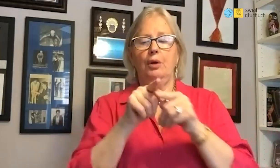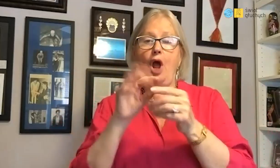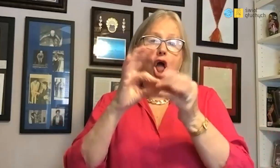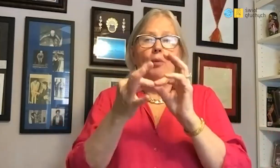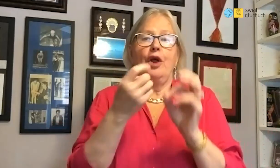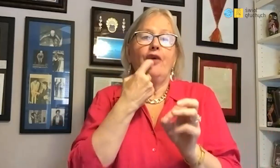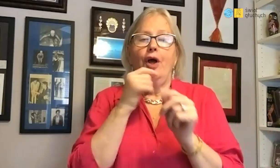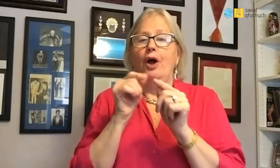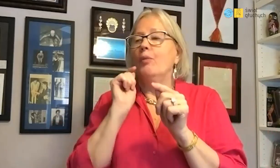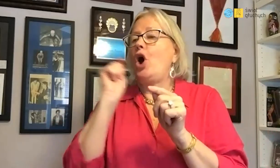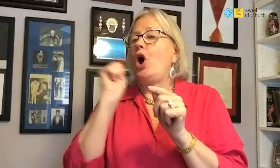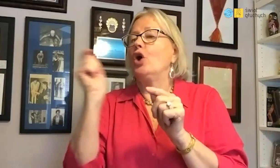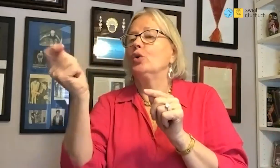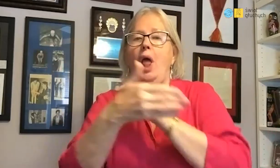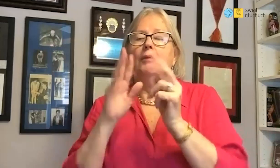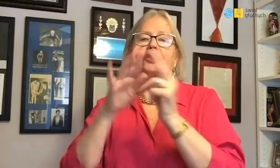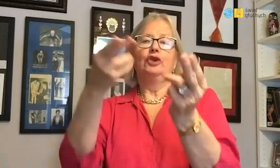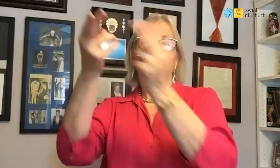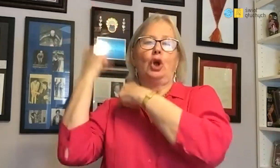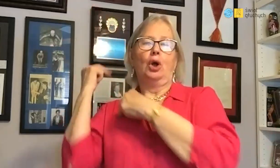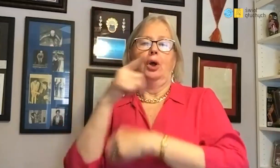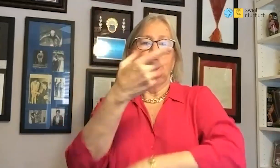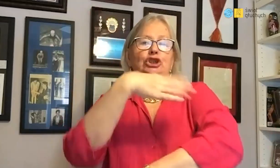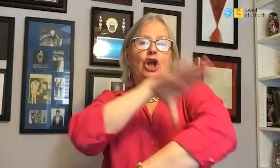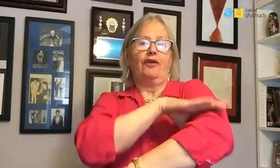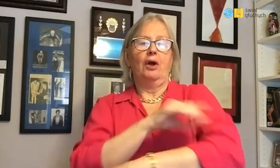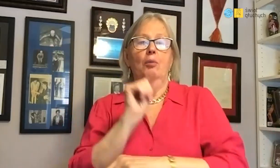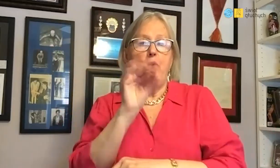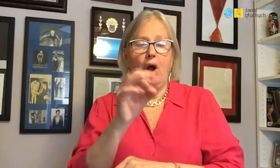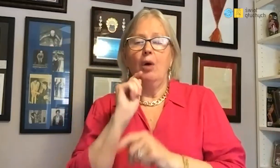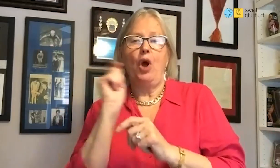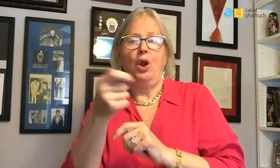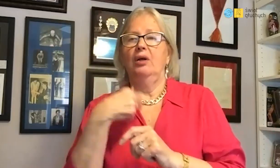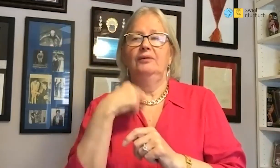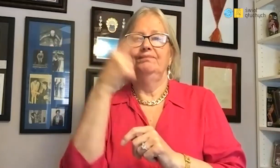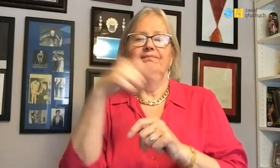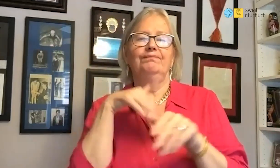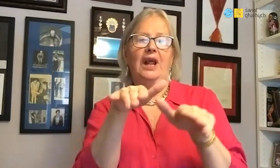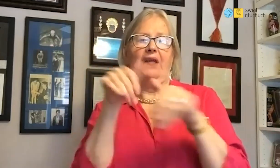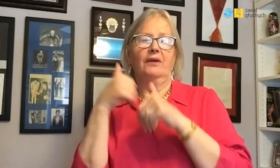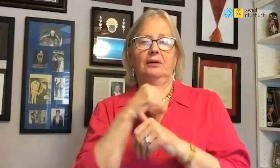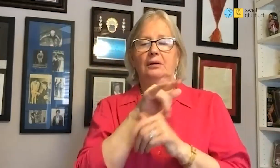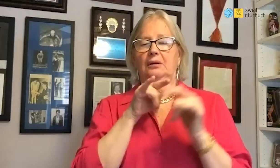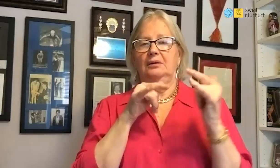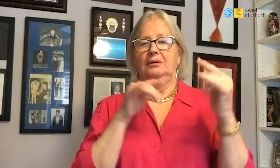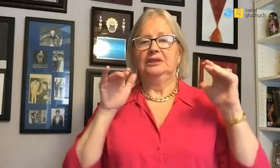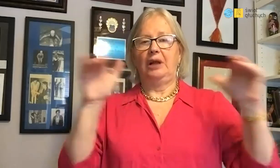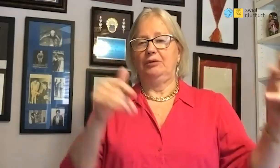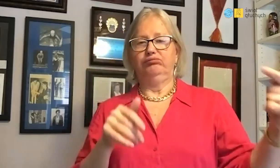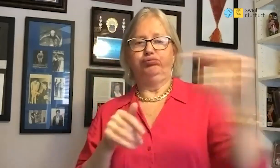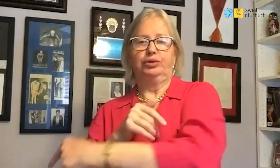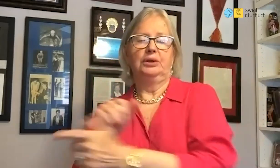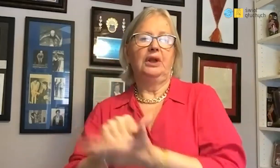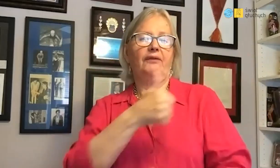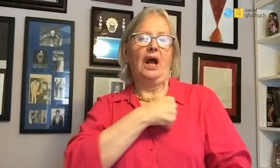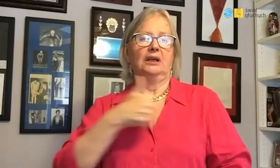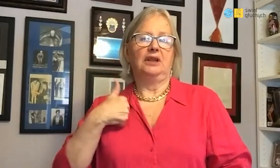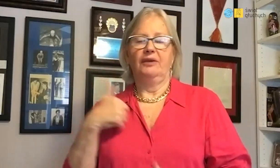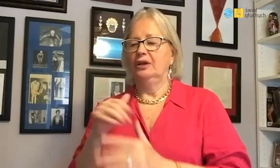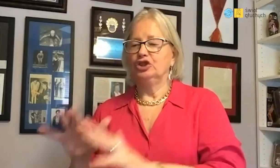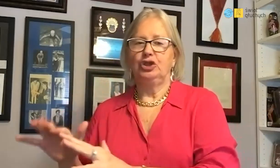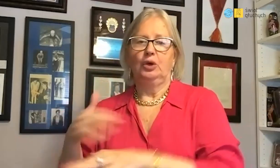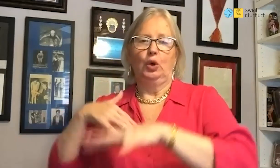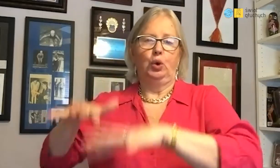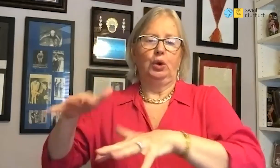from which I gave up to go to Warsaw, to my children.